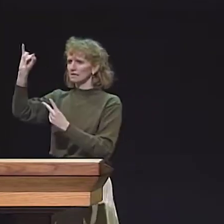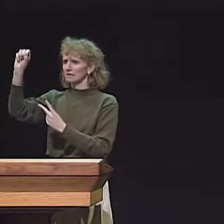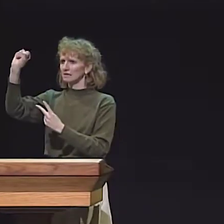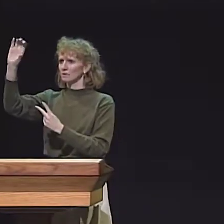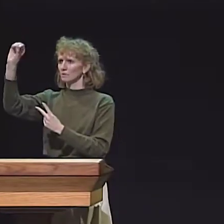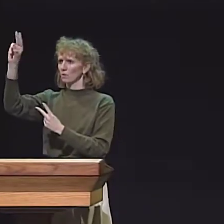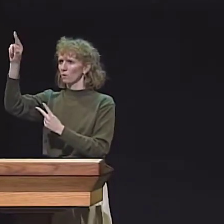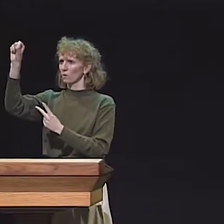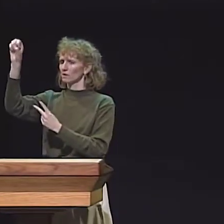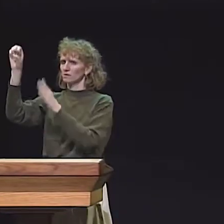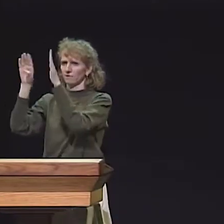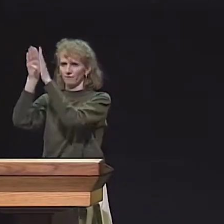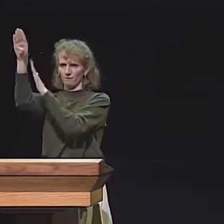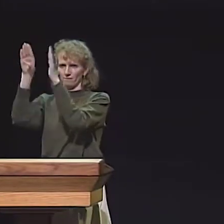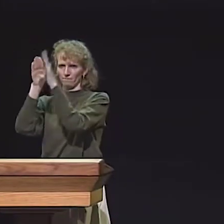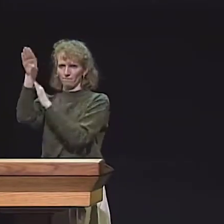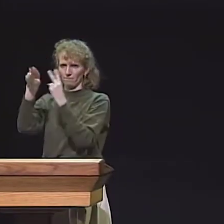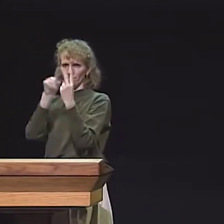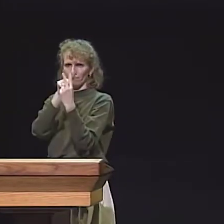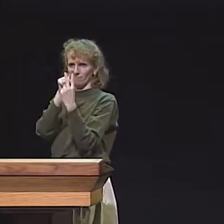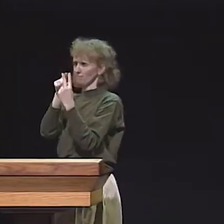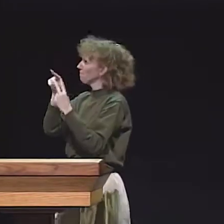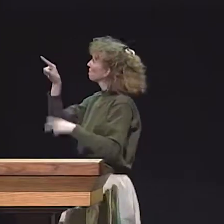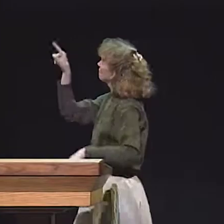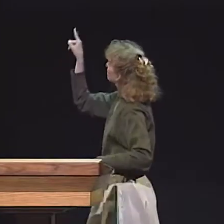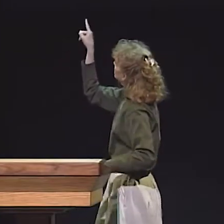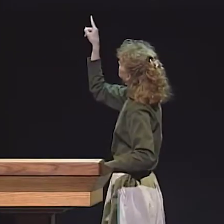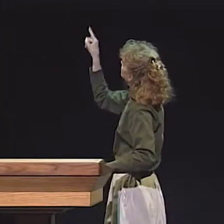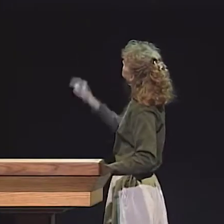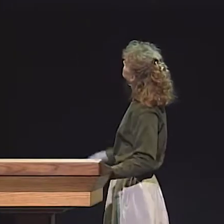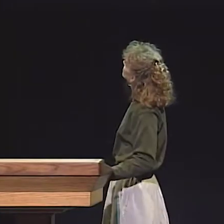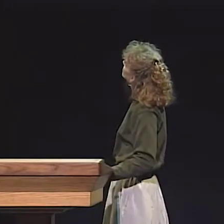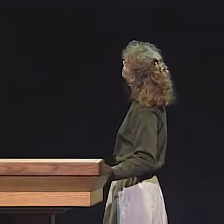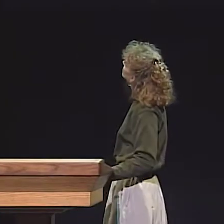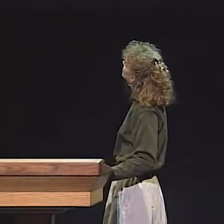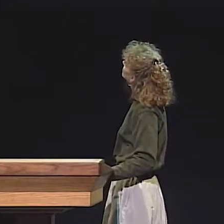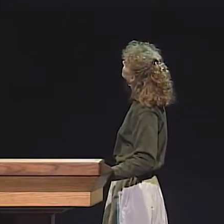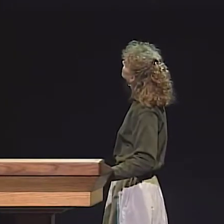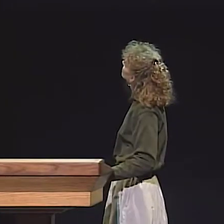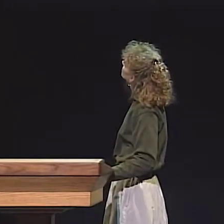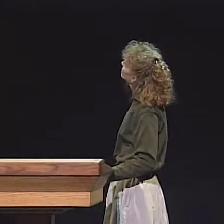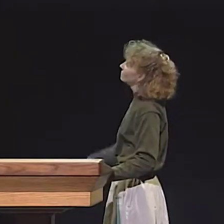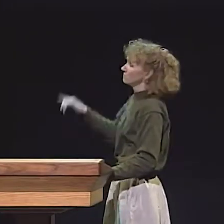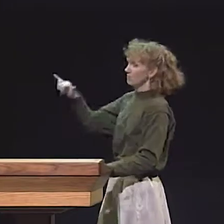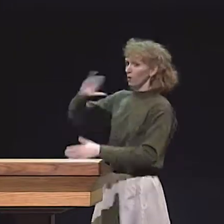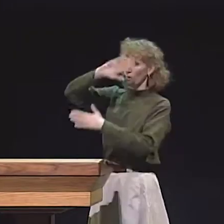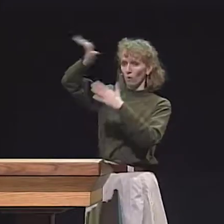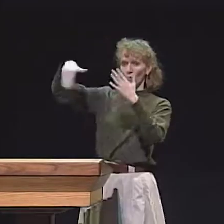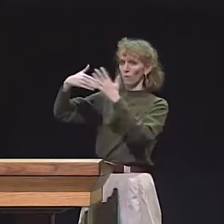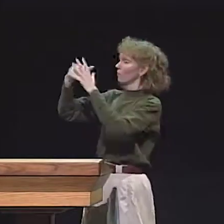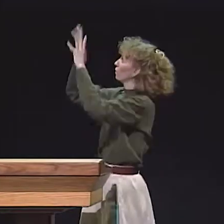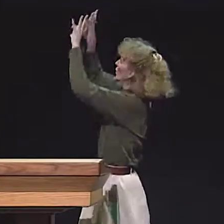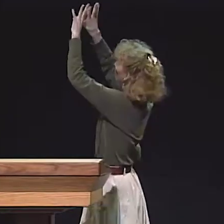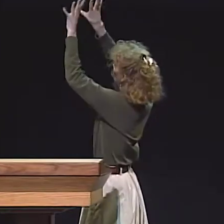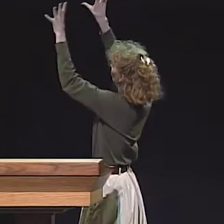IN ASL ACQUISITION AND ALSO DISCOURSE DEVELOPMENT. AND THIS IS THE PROCESS.